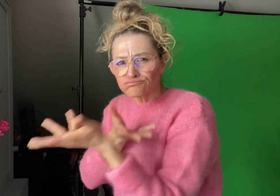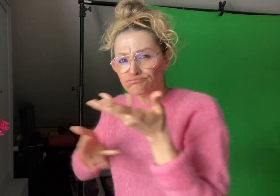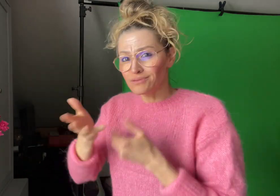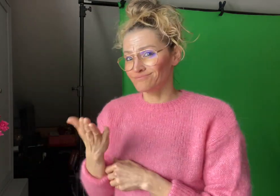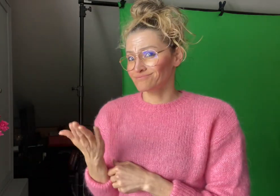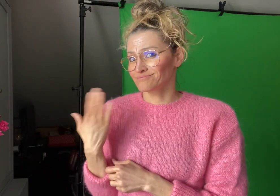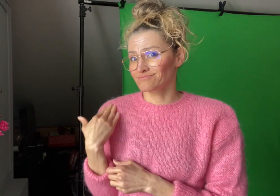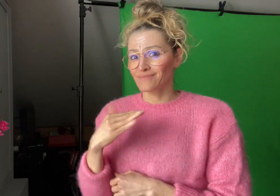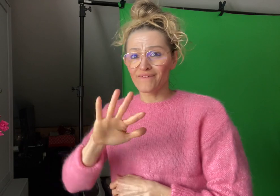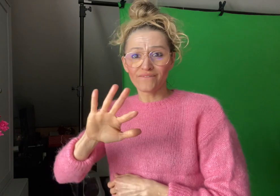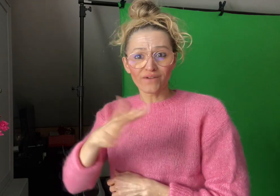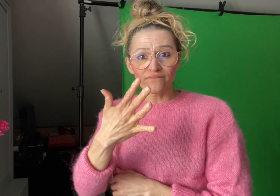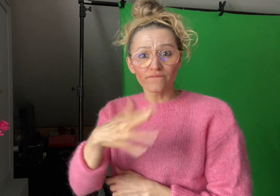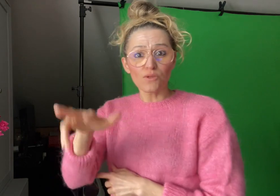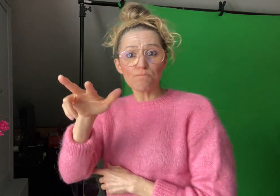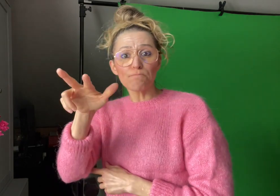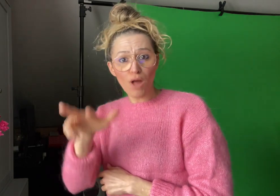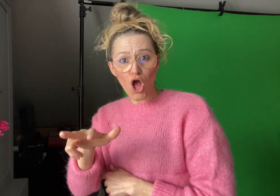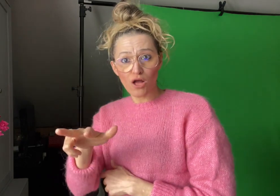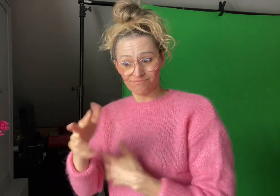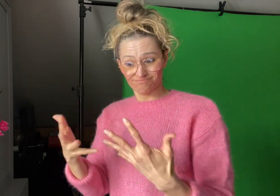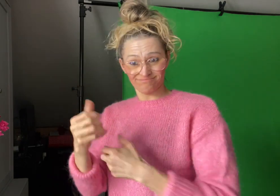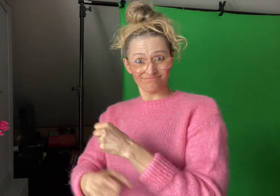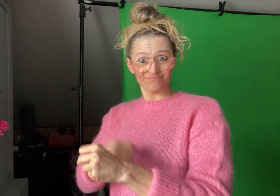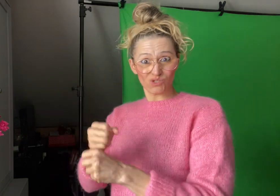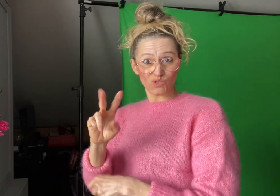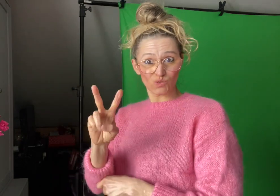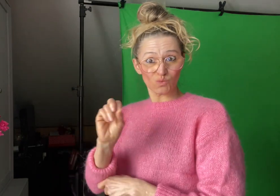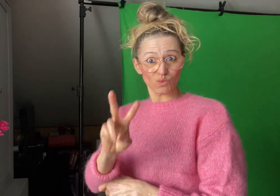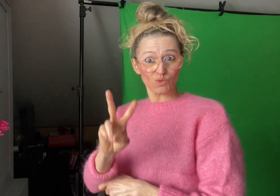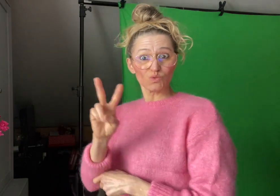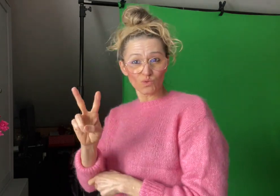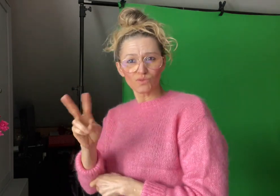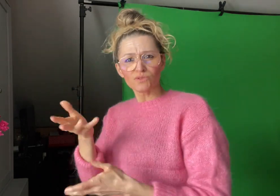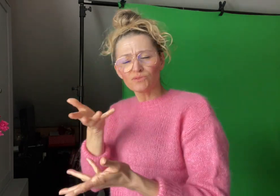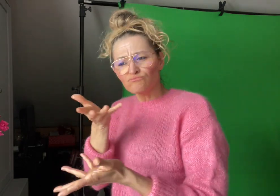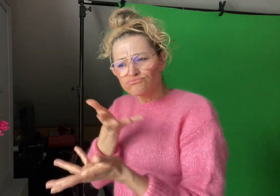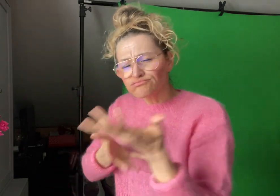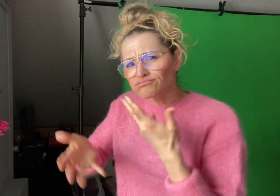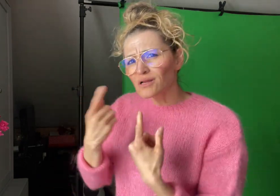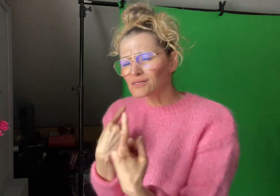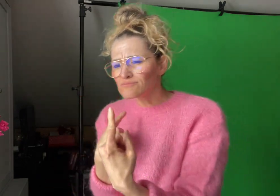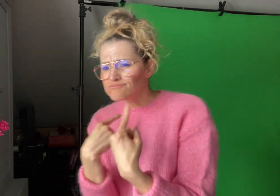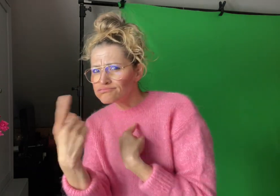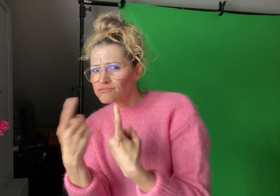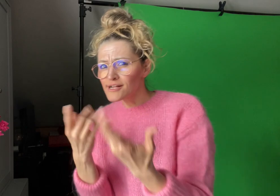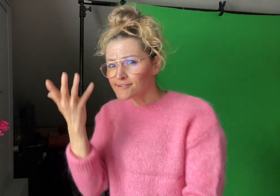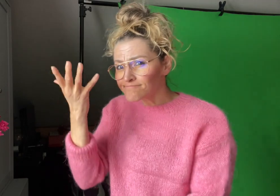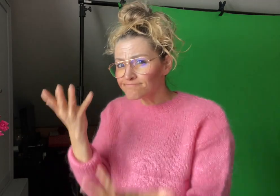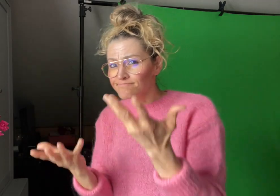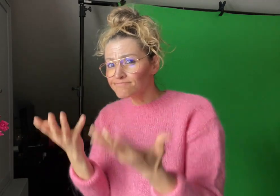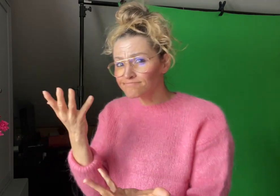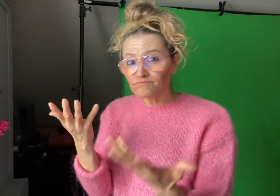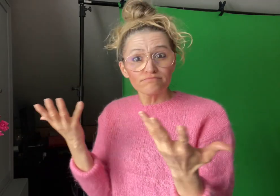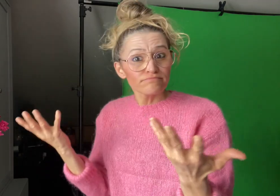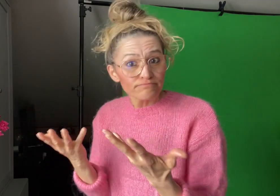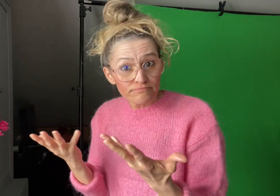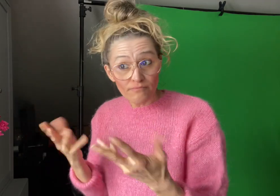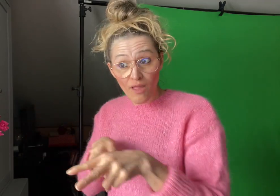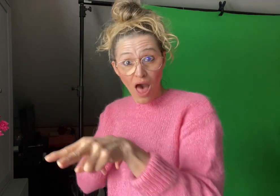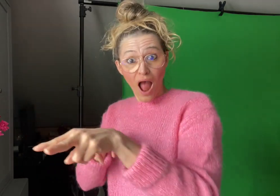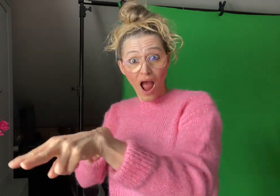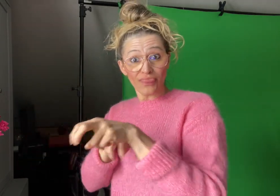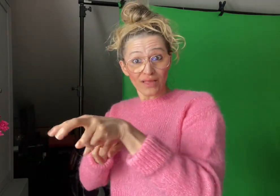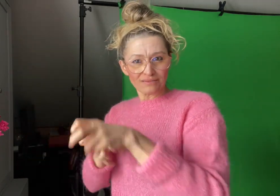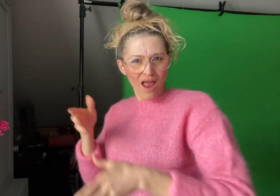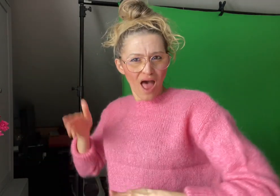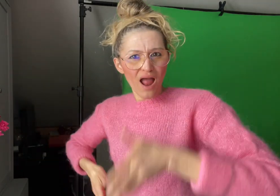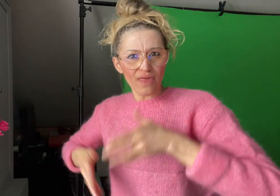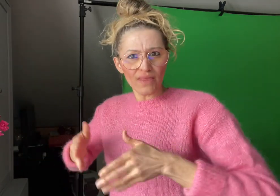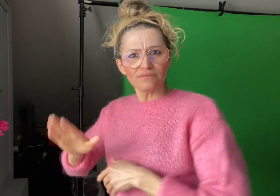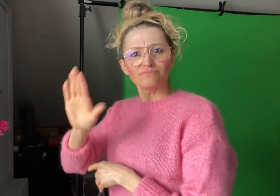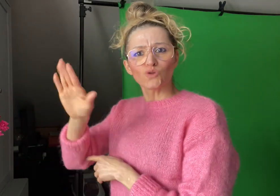a meeting on March 5th 2022 to discuss whether athletes